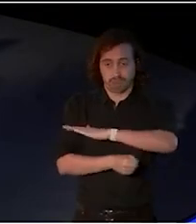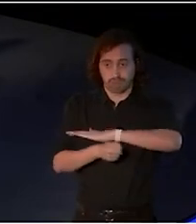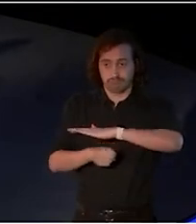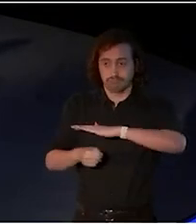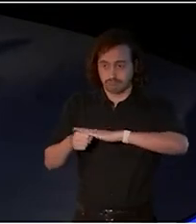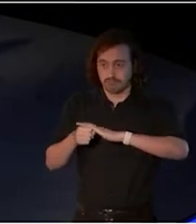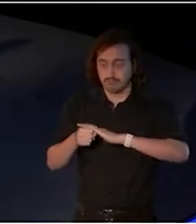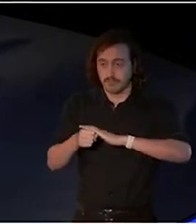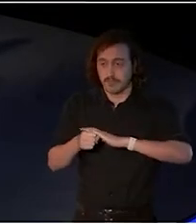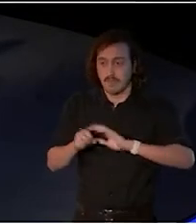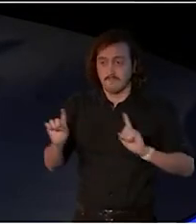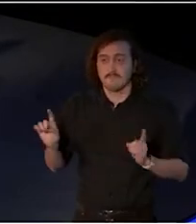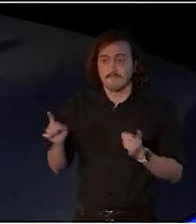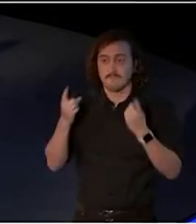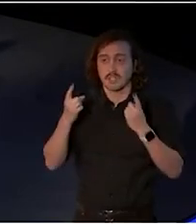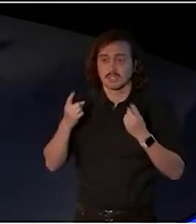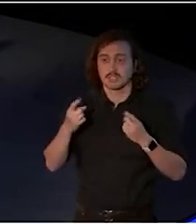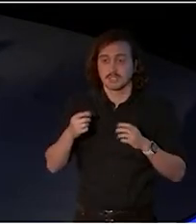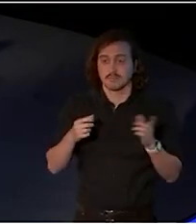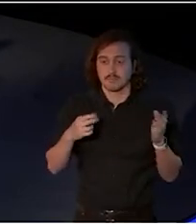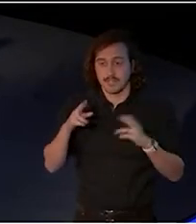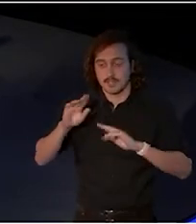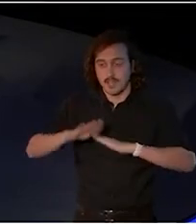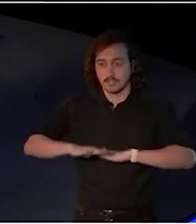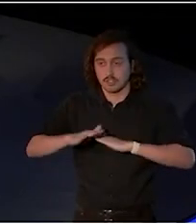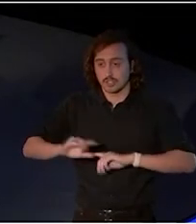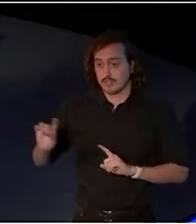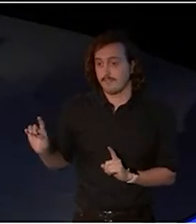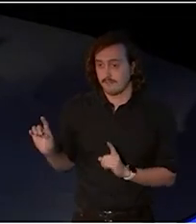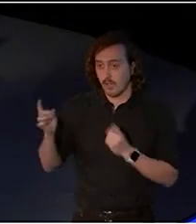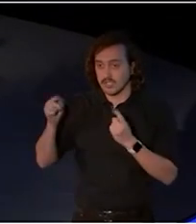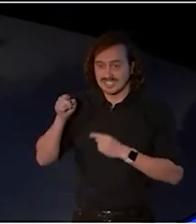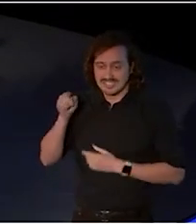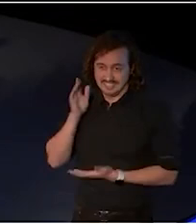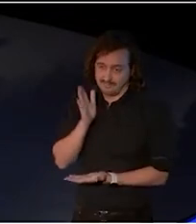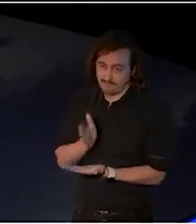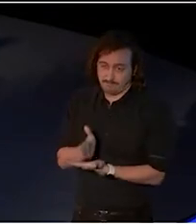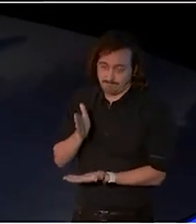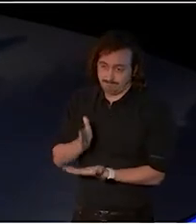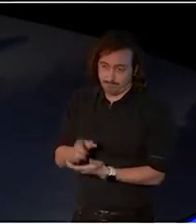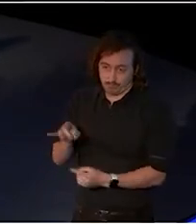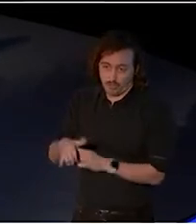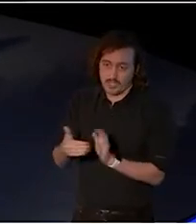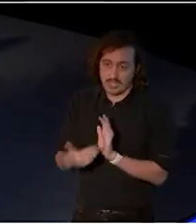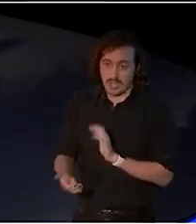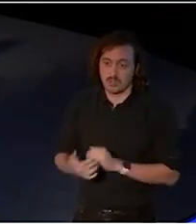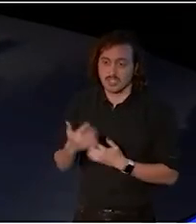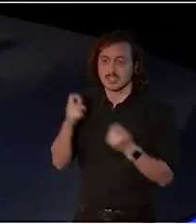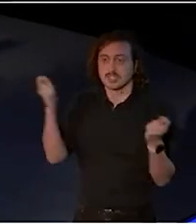is very timely as we celebrate 50 years of investing in First Nations arts